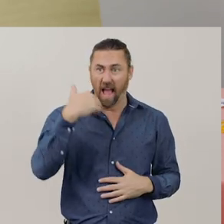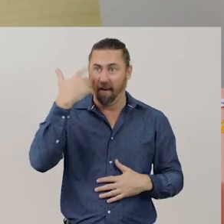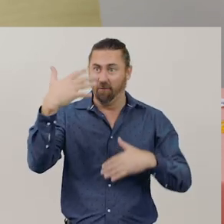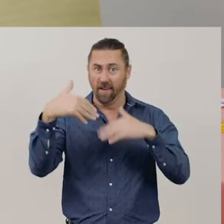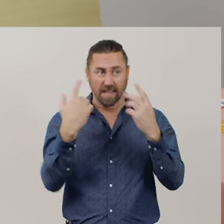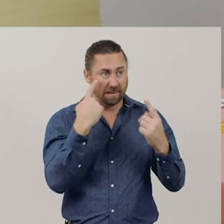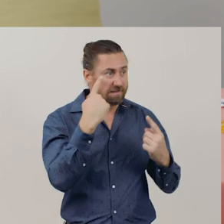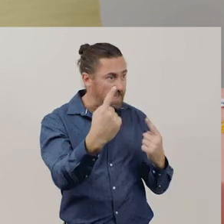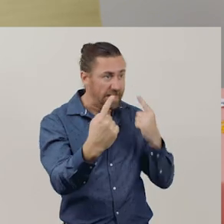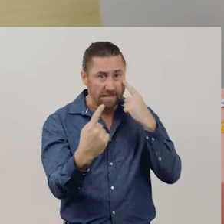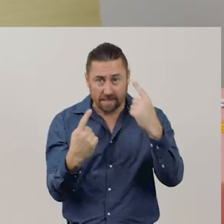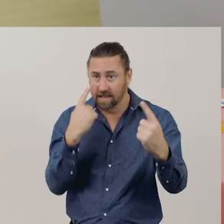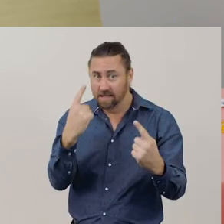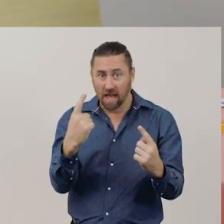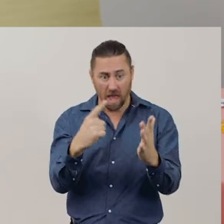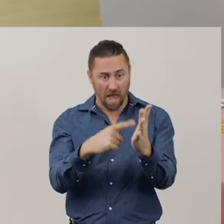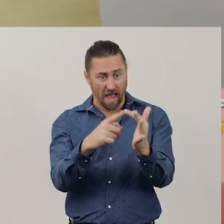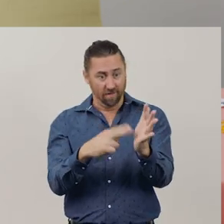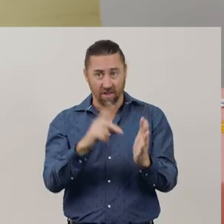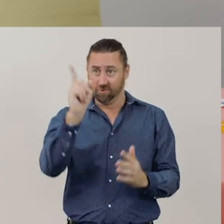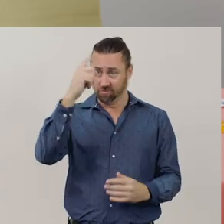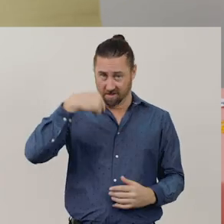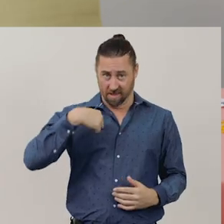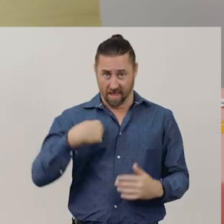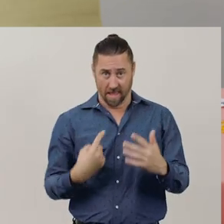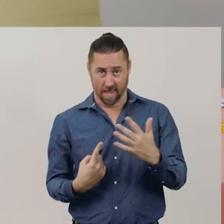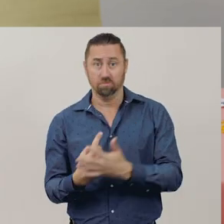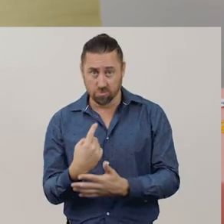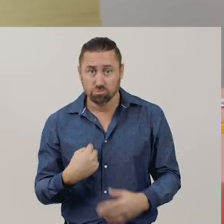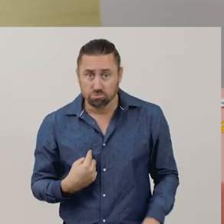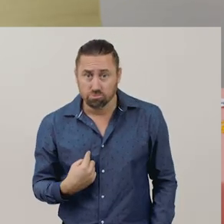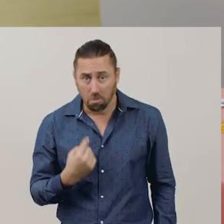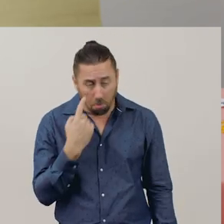It has even happened to me today. Can you see over here?